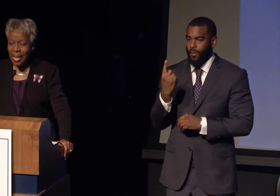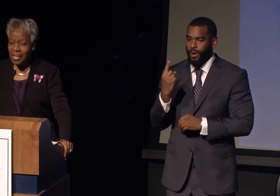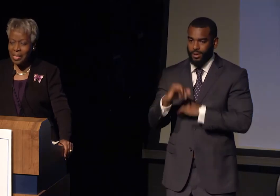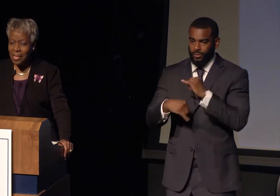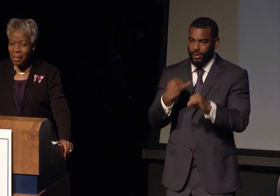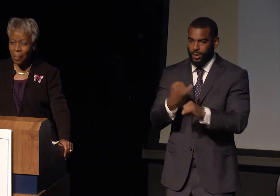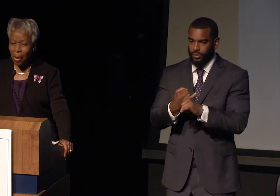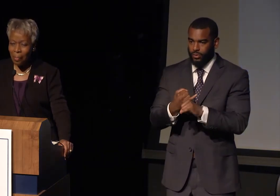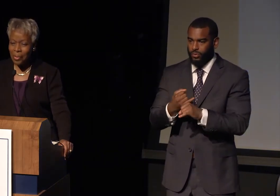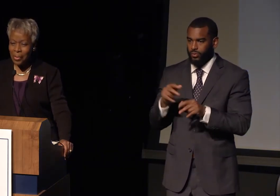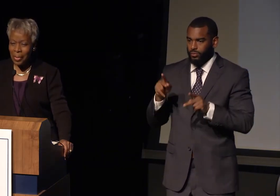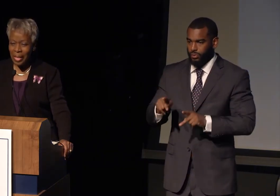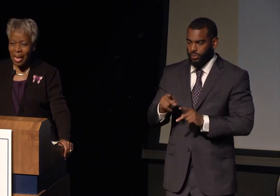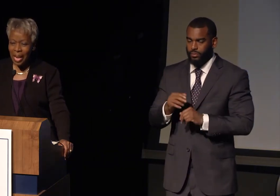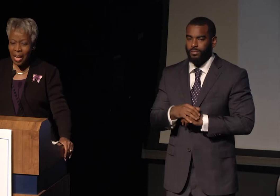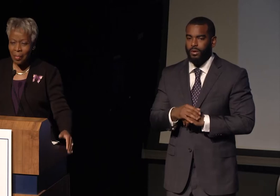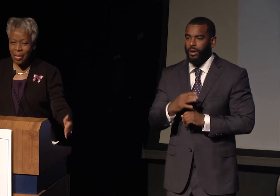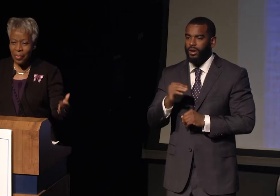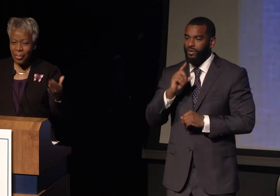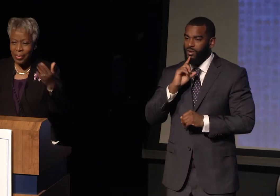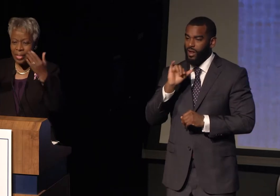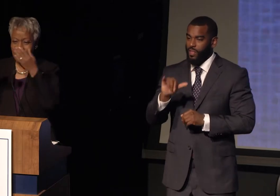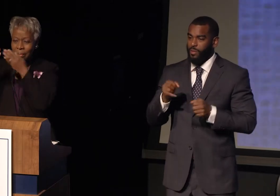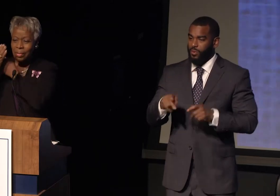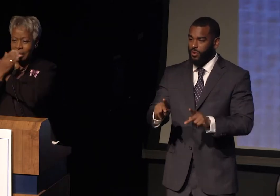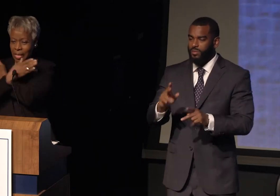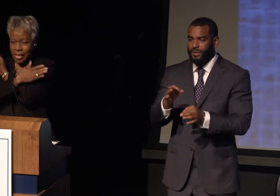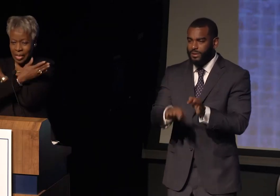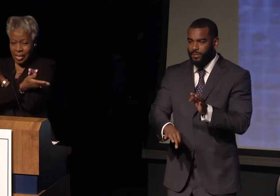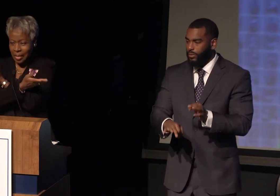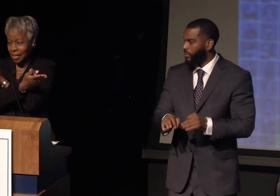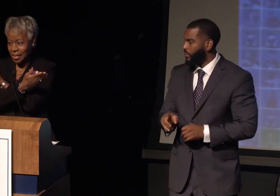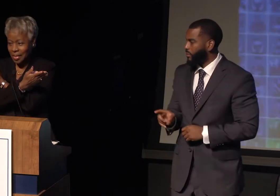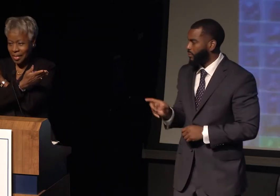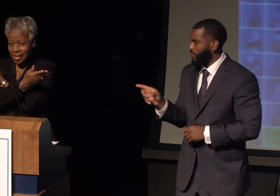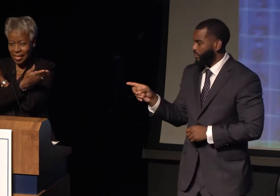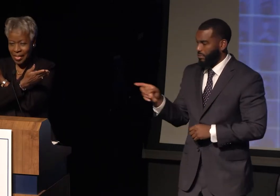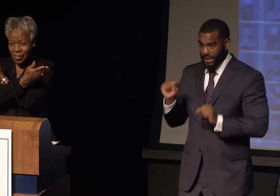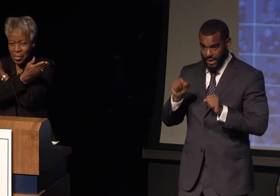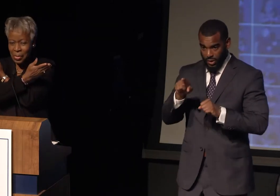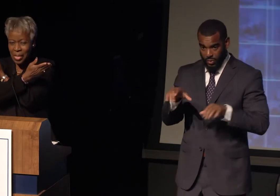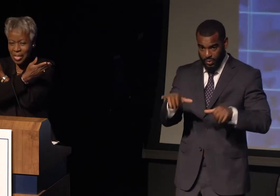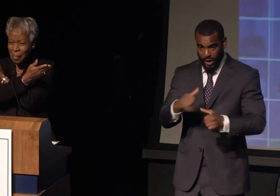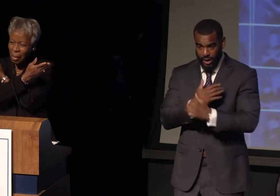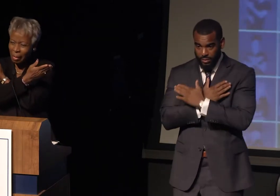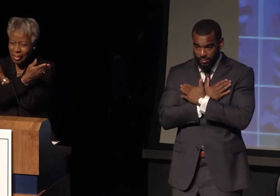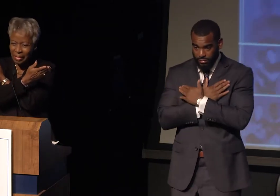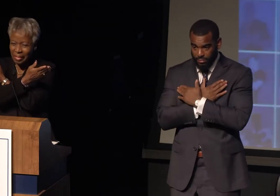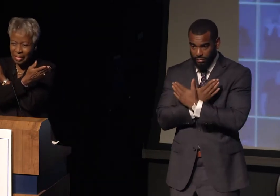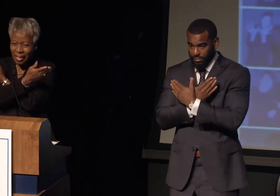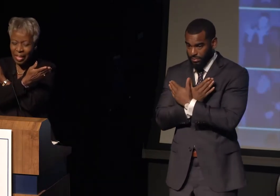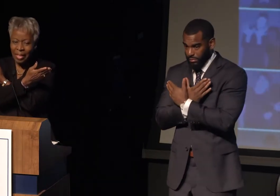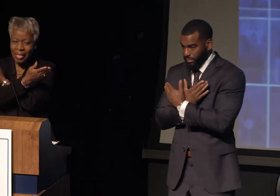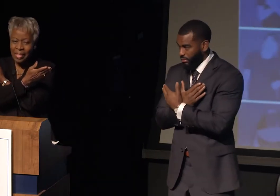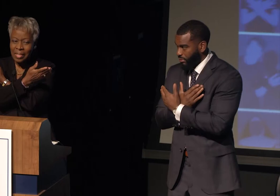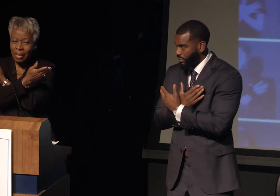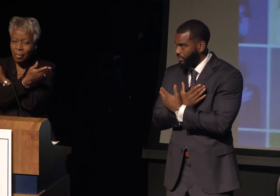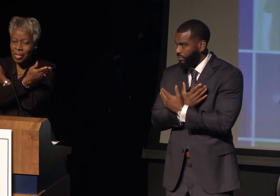It's a simple opportunity. How many of you can do this? If you can do this, come up front.